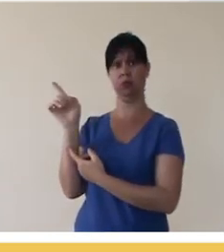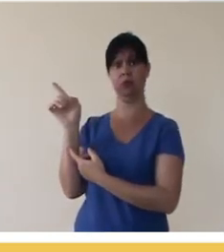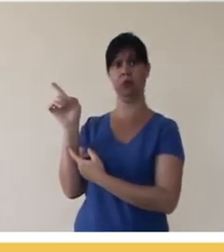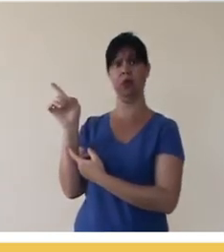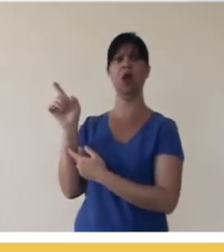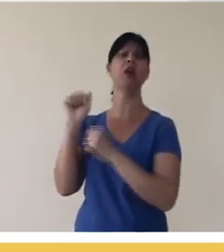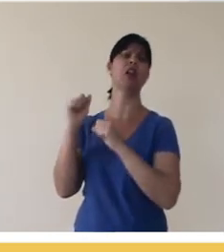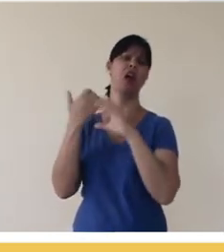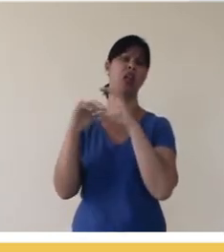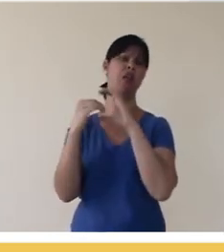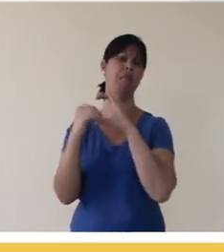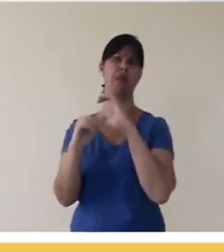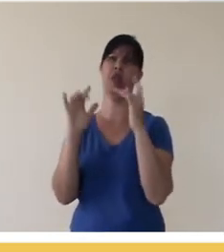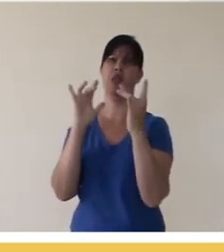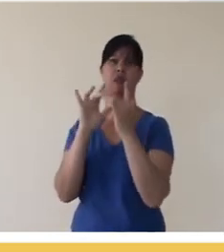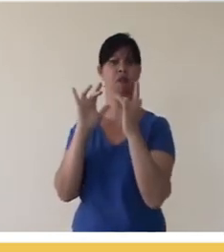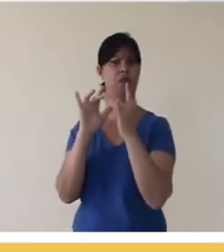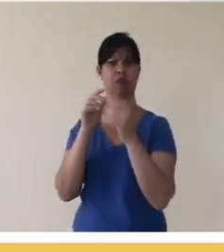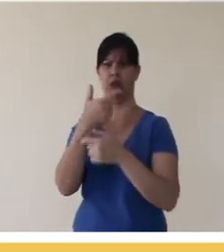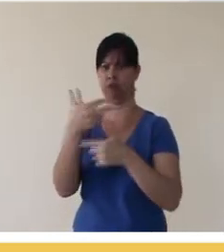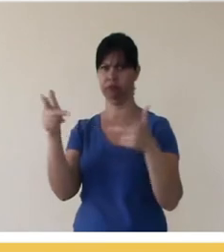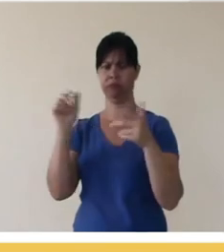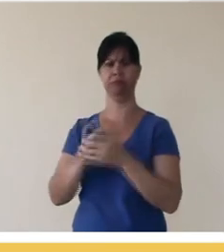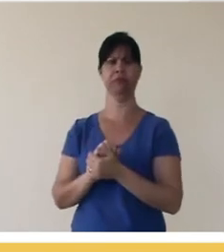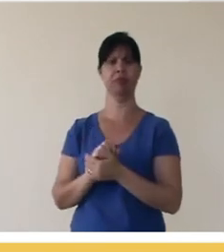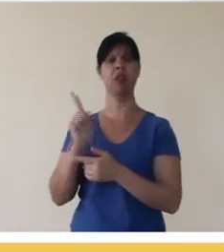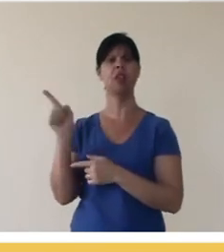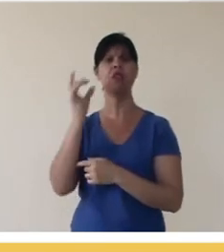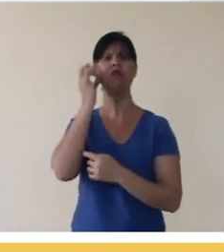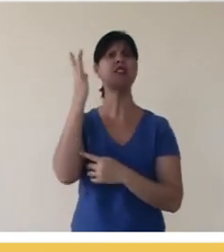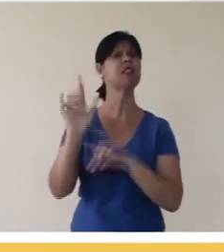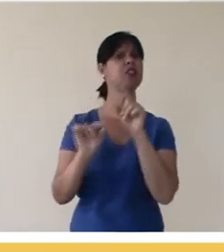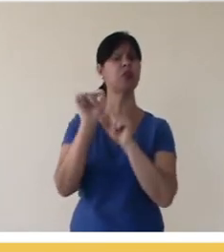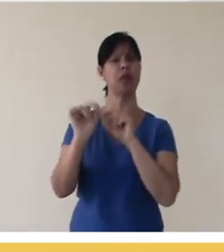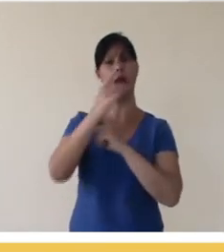you can put your email, your contact means and so on, it makes it easier